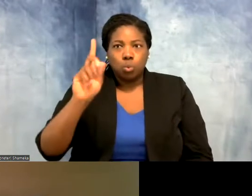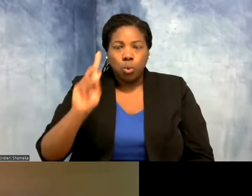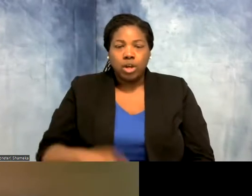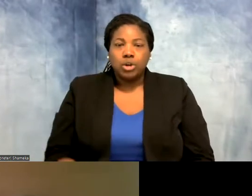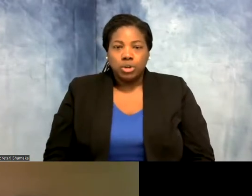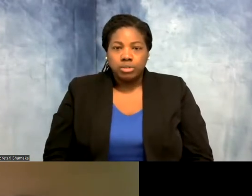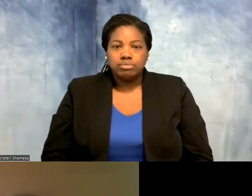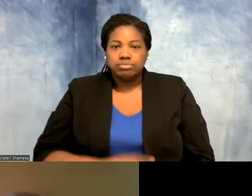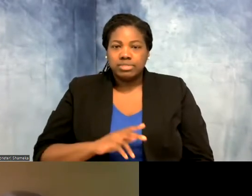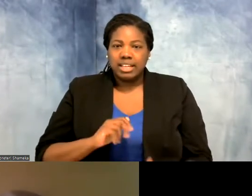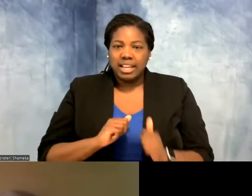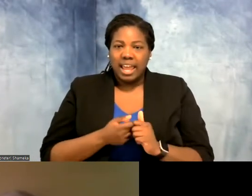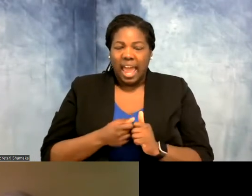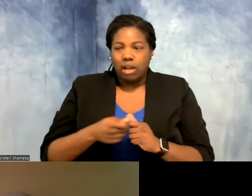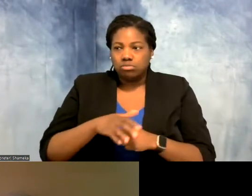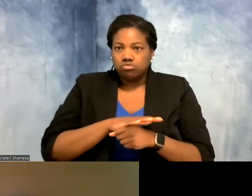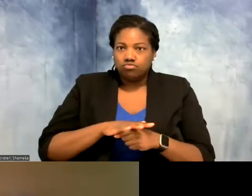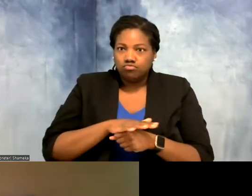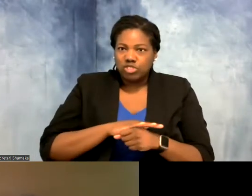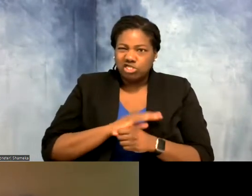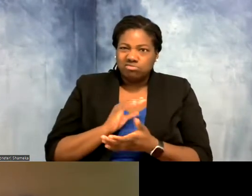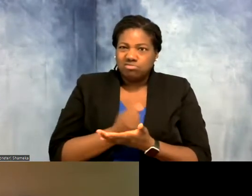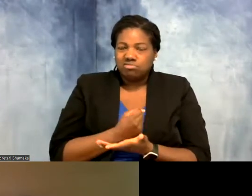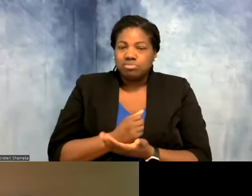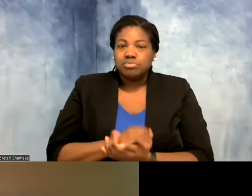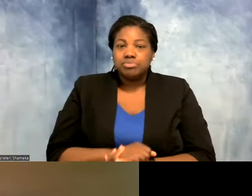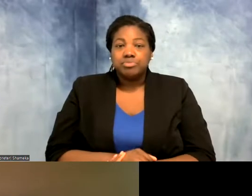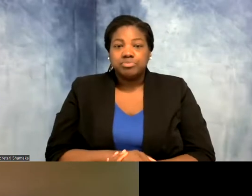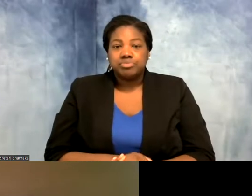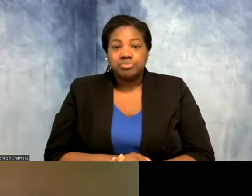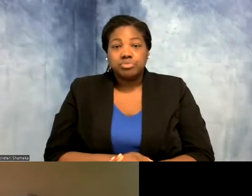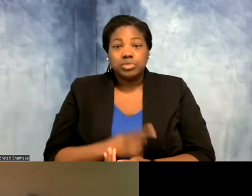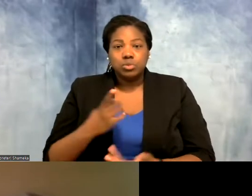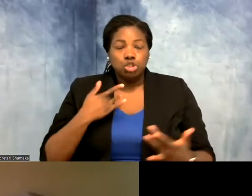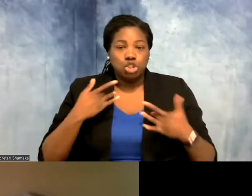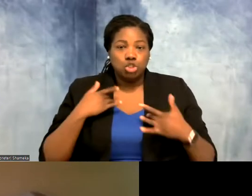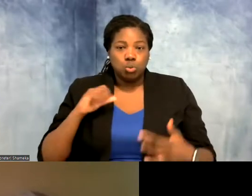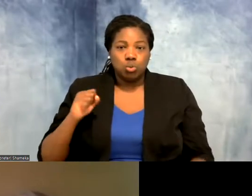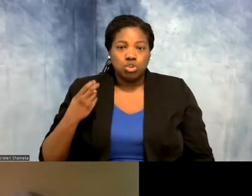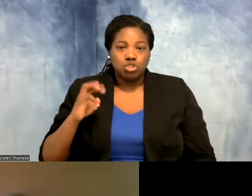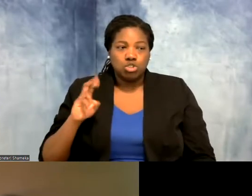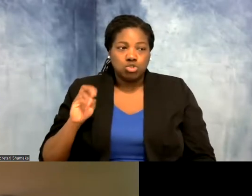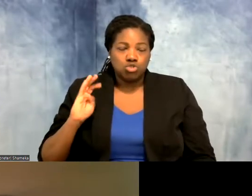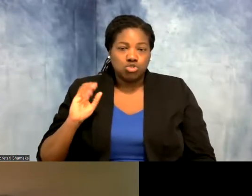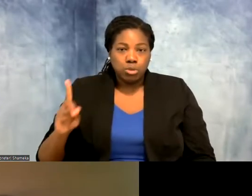type of habitat it uses. So one concern with shorebirds a lot of times is development along the